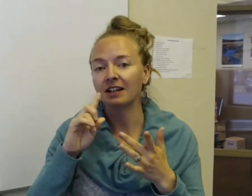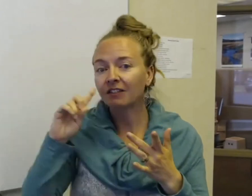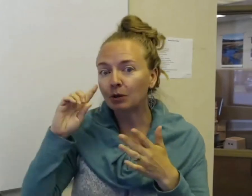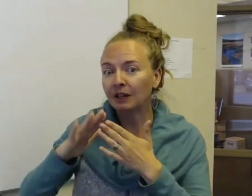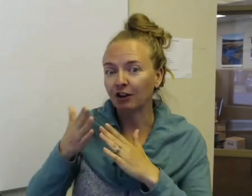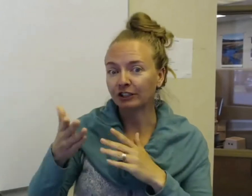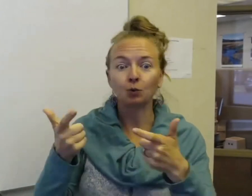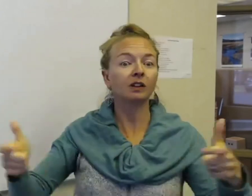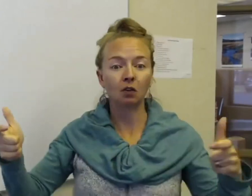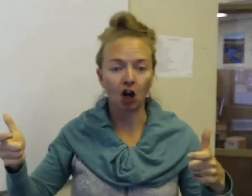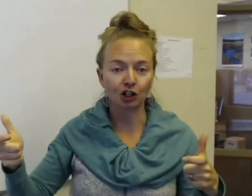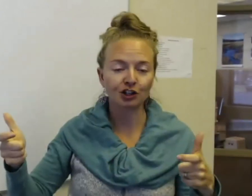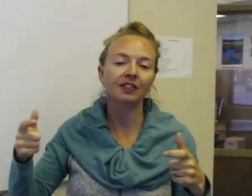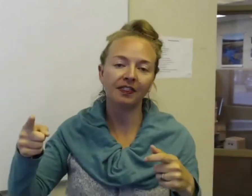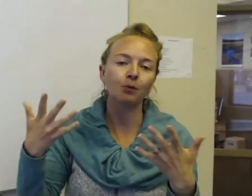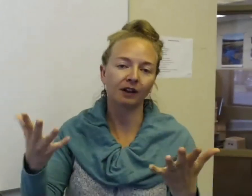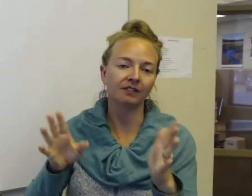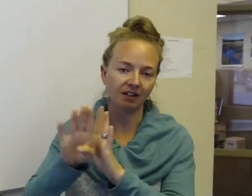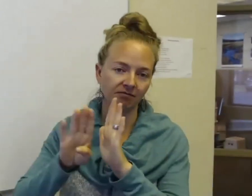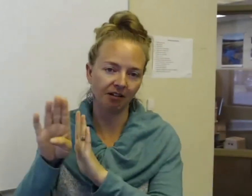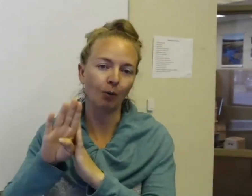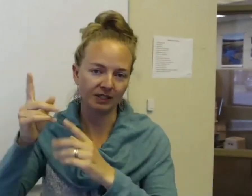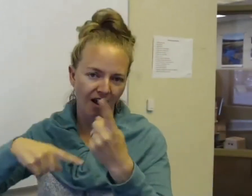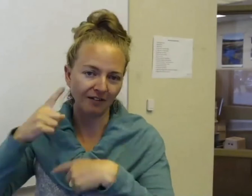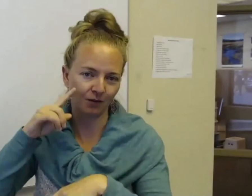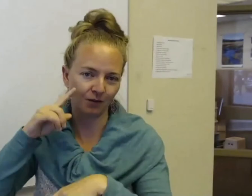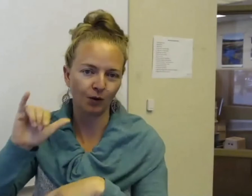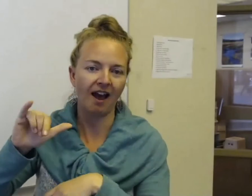if the deaf community there is really large, then they would have developed a sign for